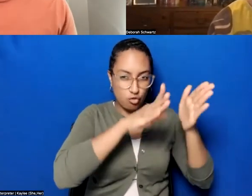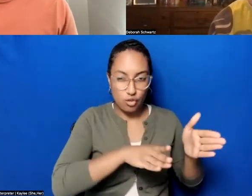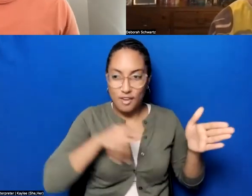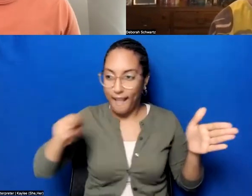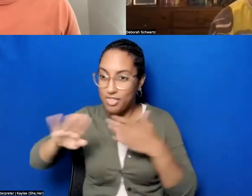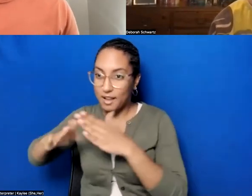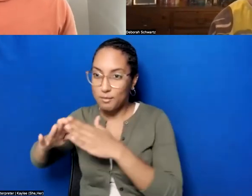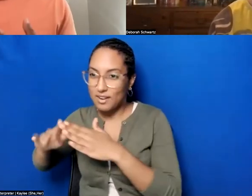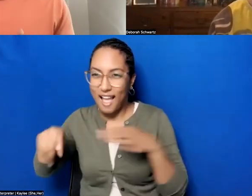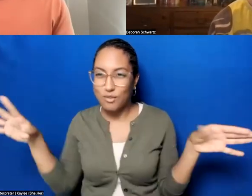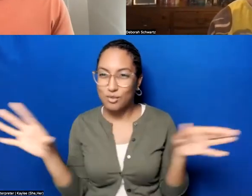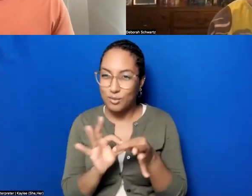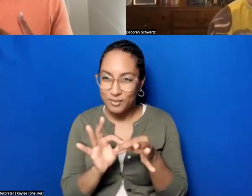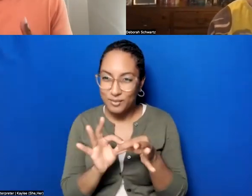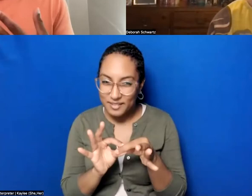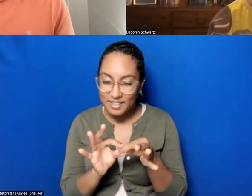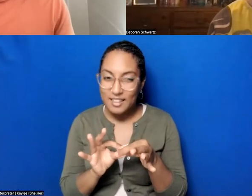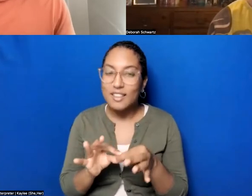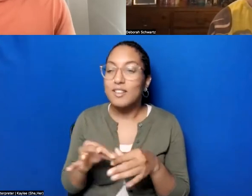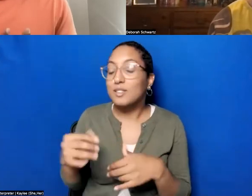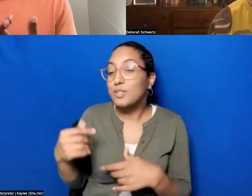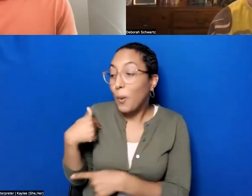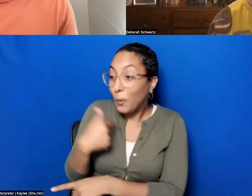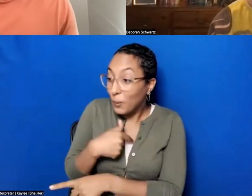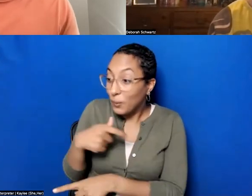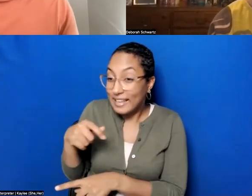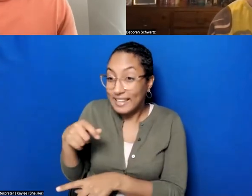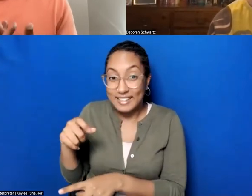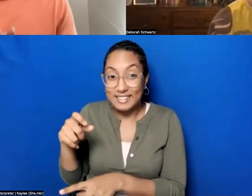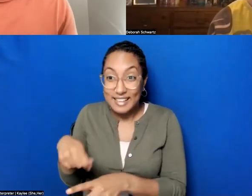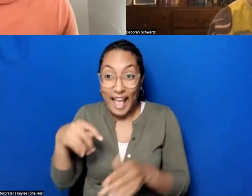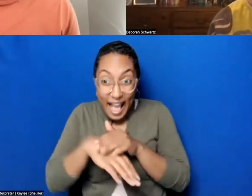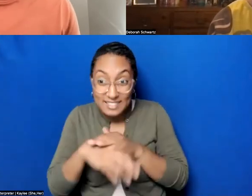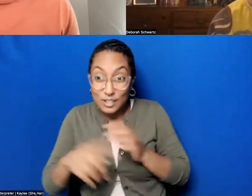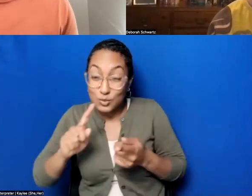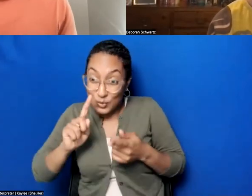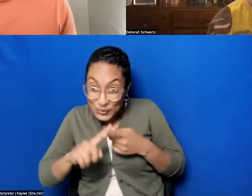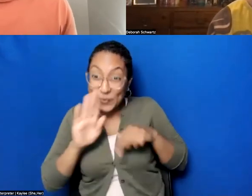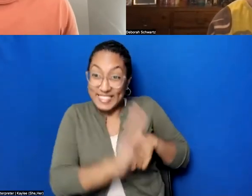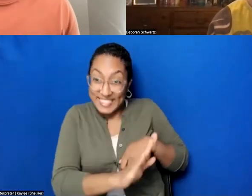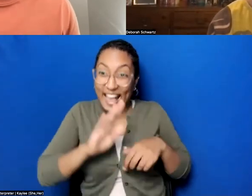public, and our broader public needs to have access and be informed by these ideas.